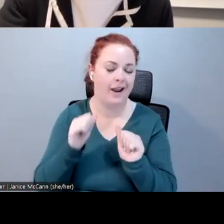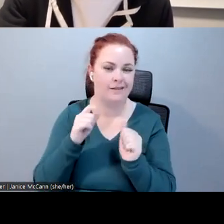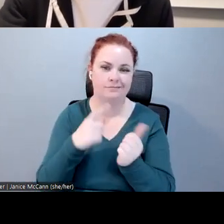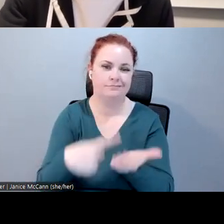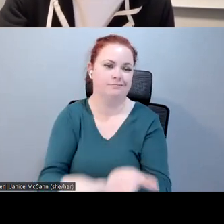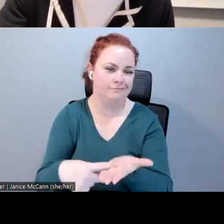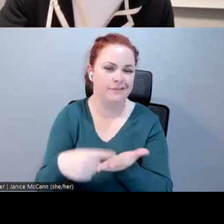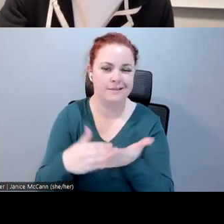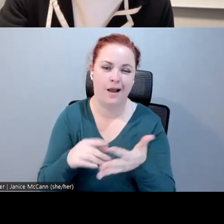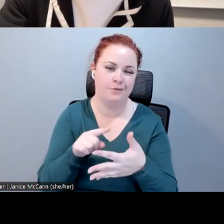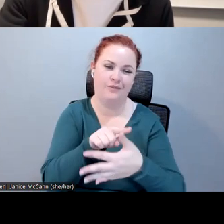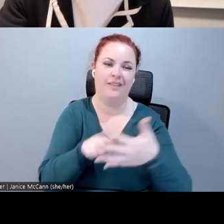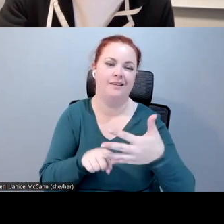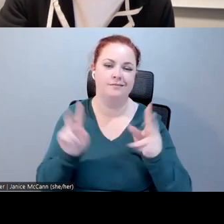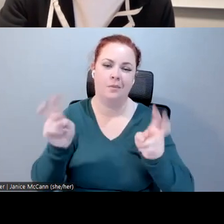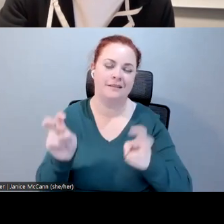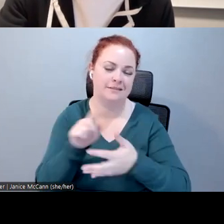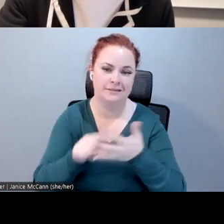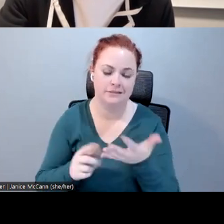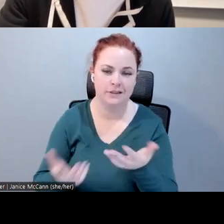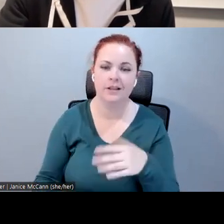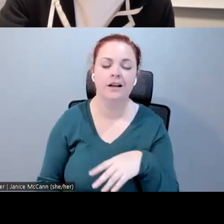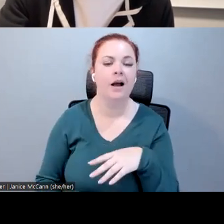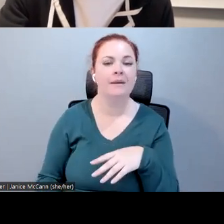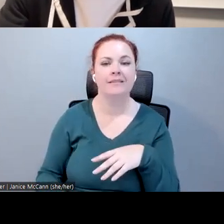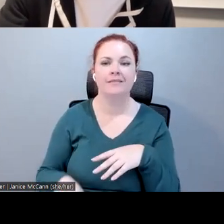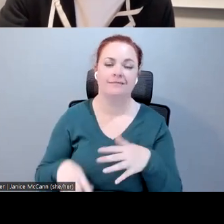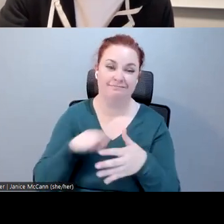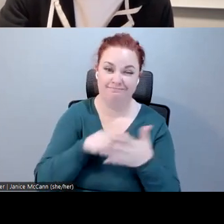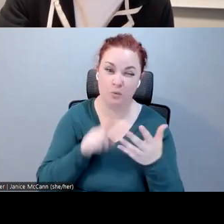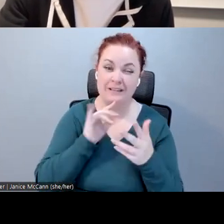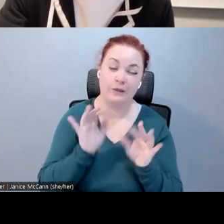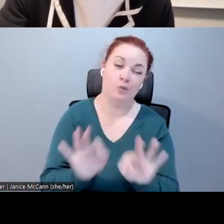questions which are critical to our product teams. I believe